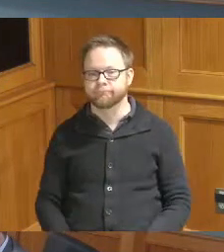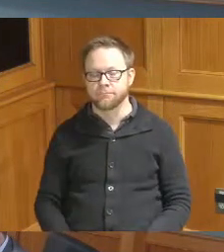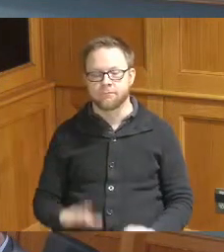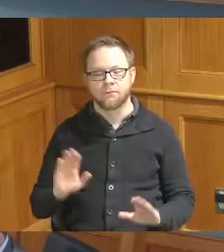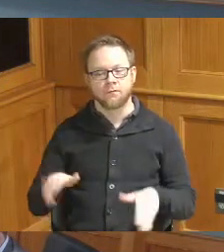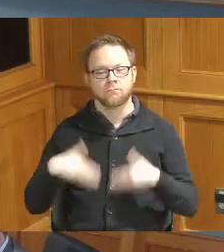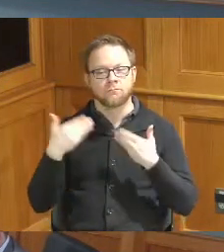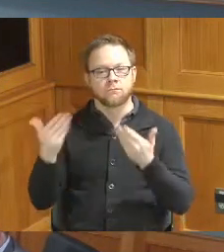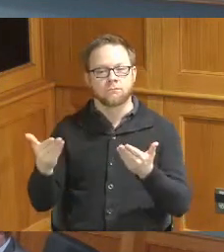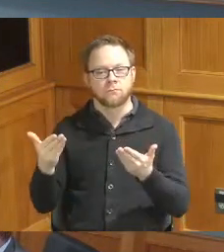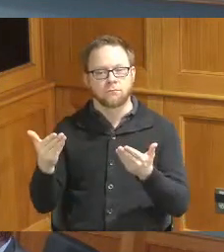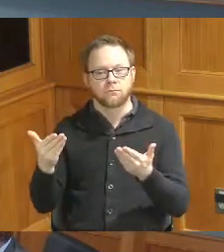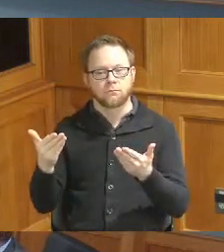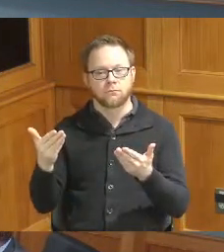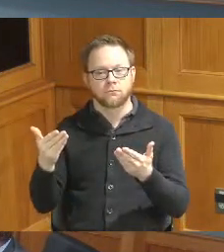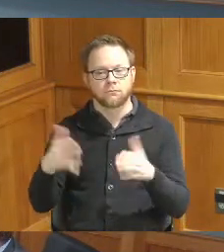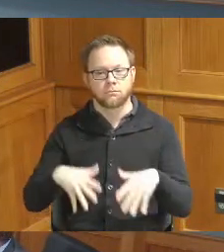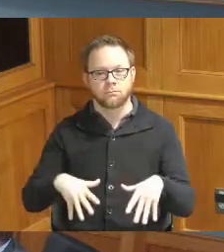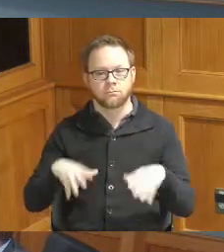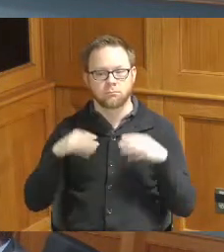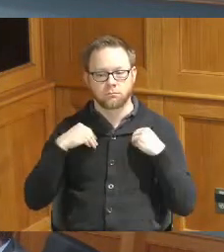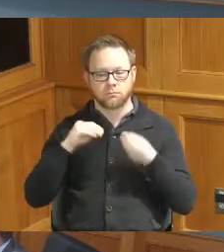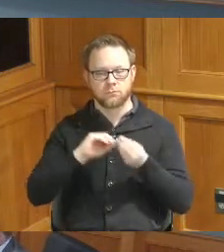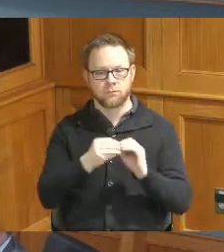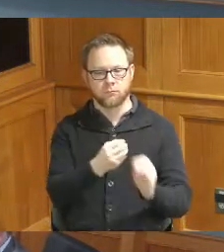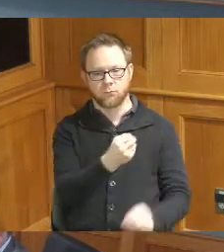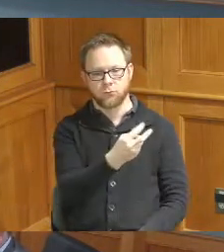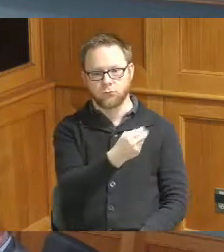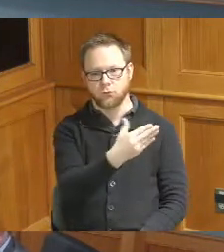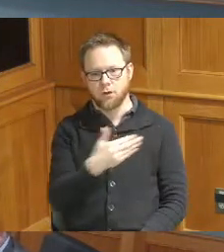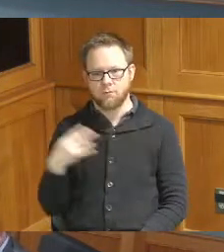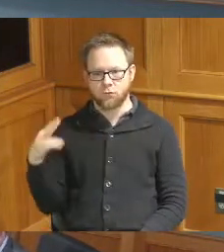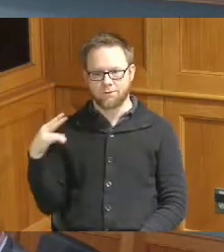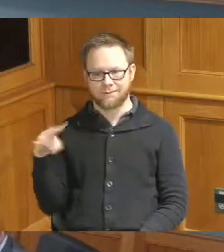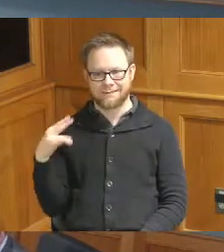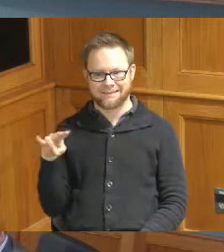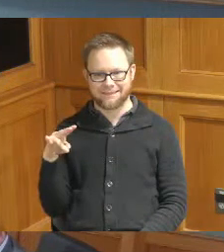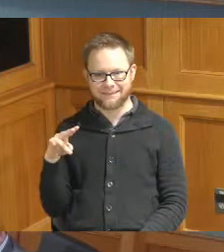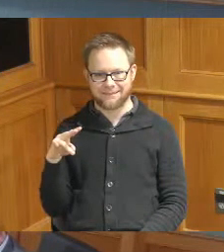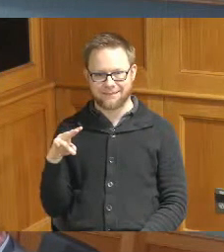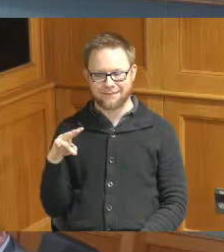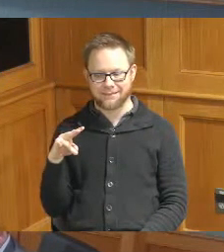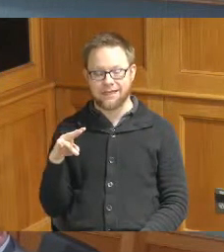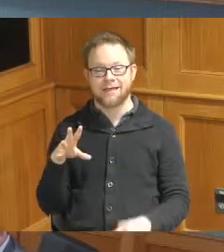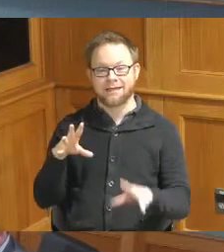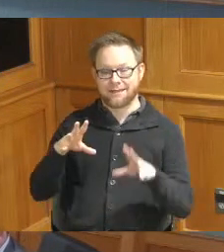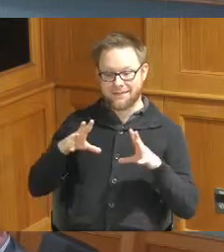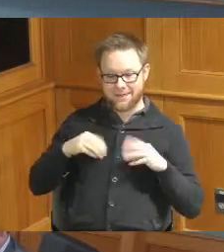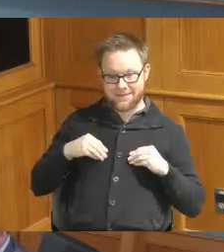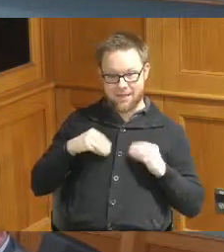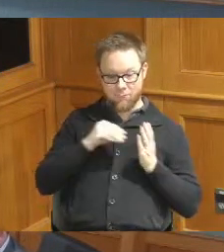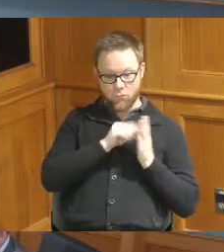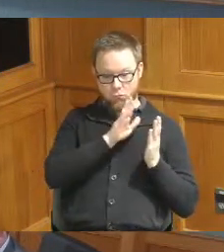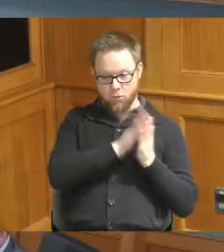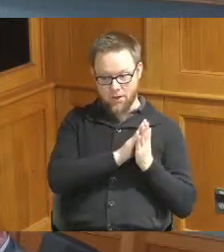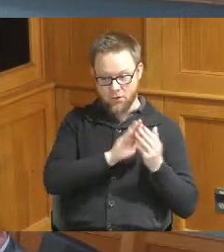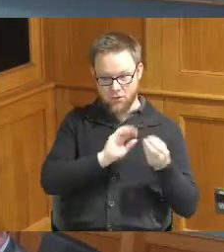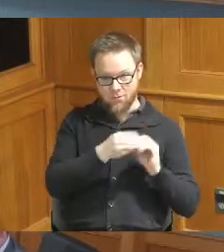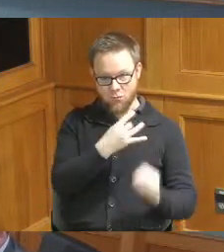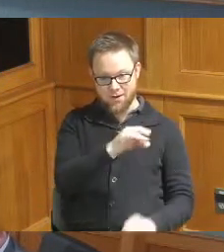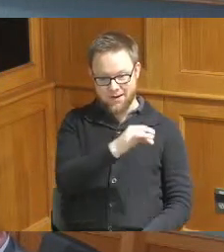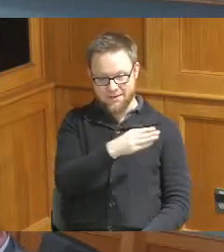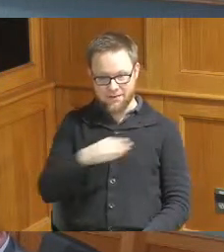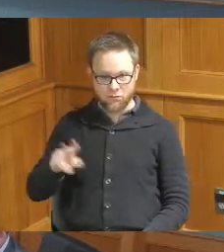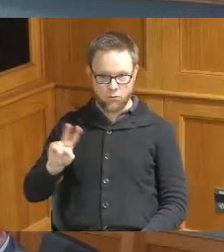to adopt items 12 through 17 and to accept for the record items 18 through 22. second